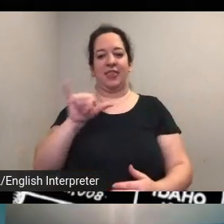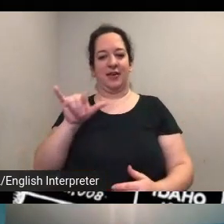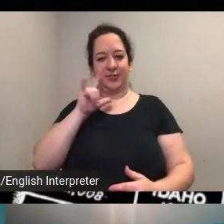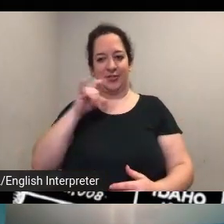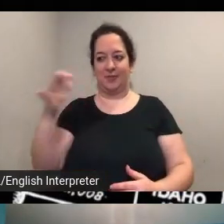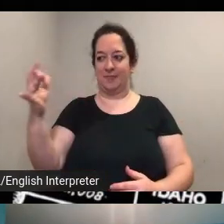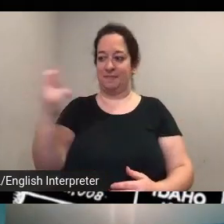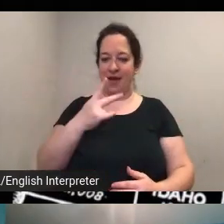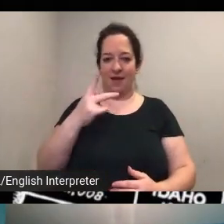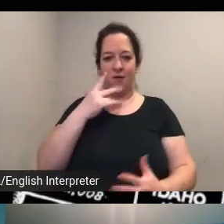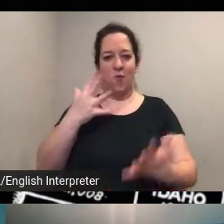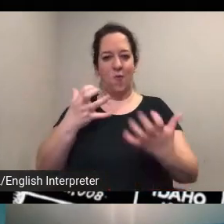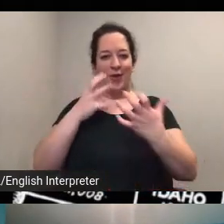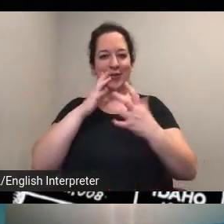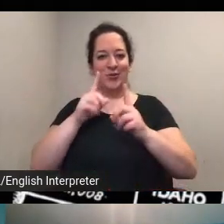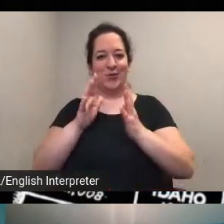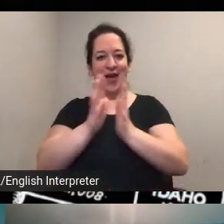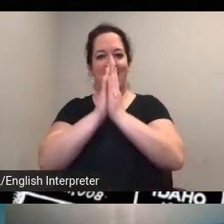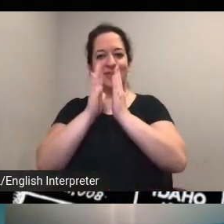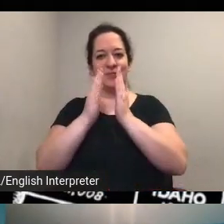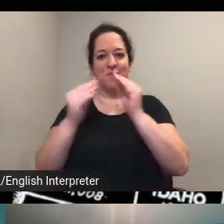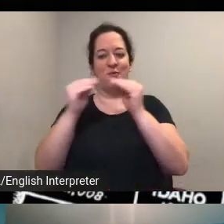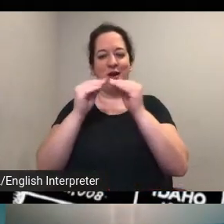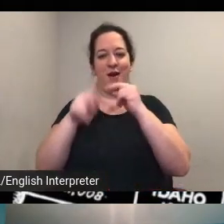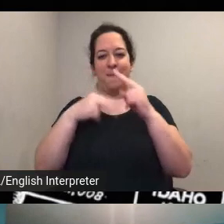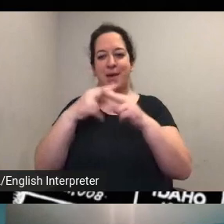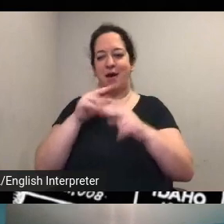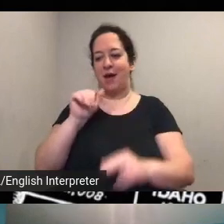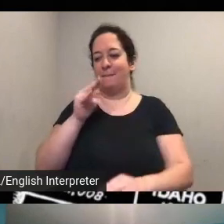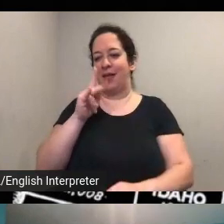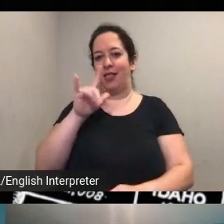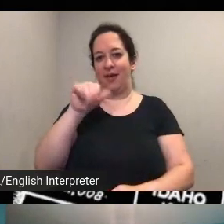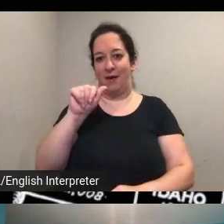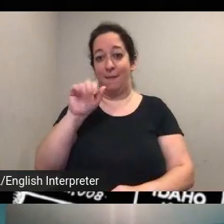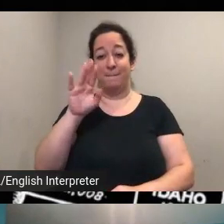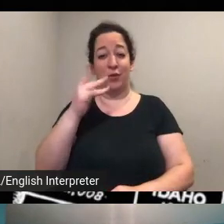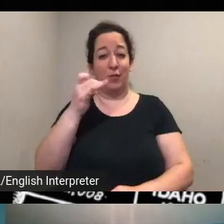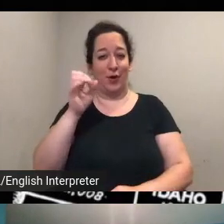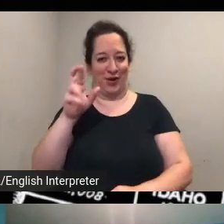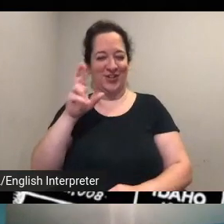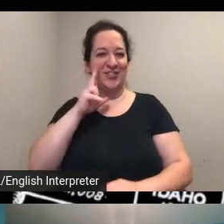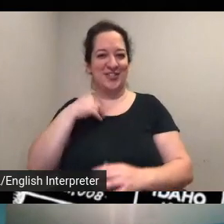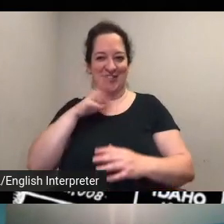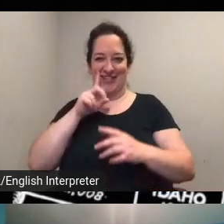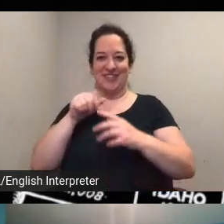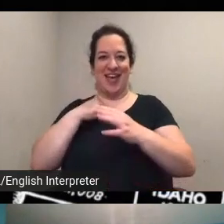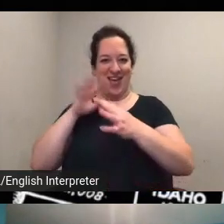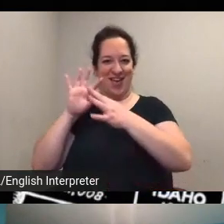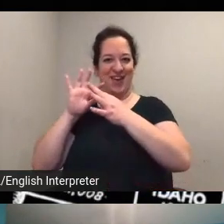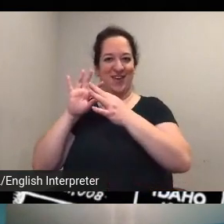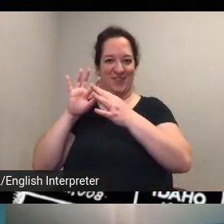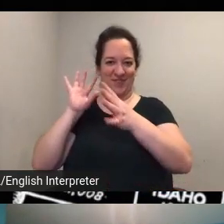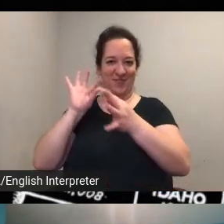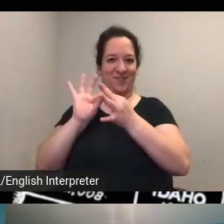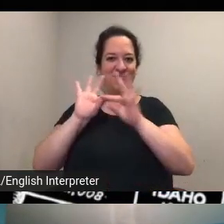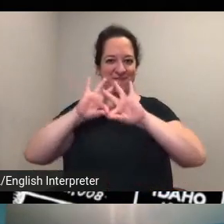amelia bloomer saying she's not only a distant relative um of her friend larry bloomer but also is the person who introduced